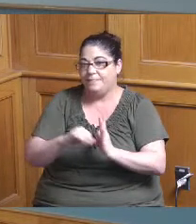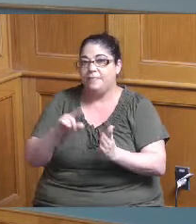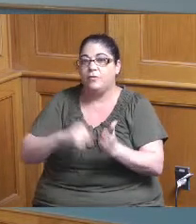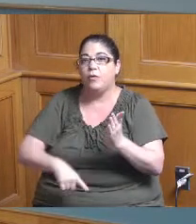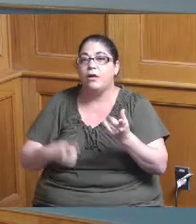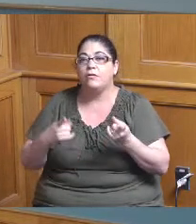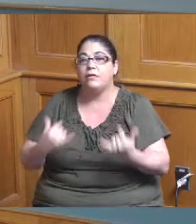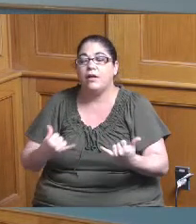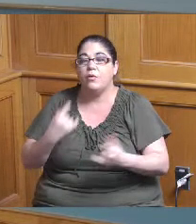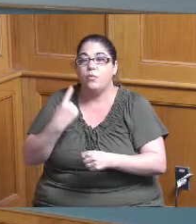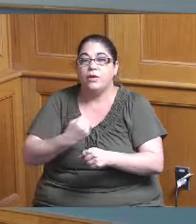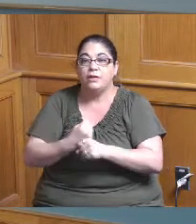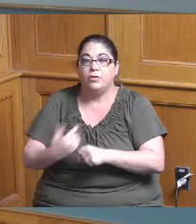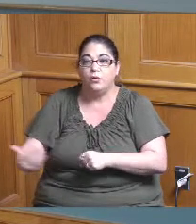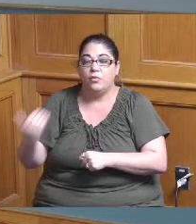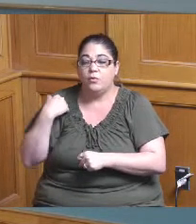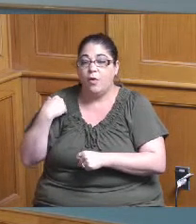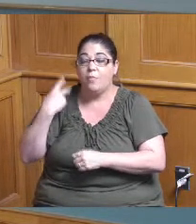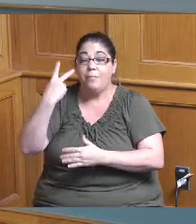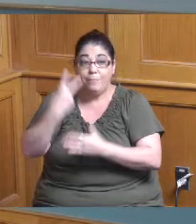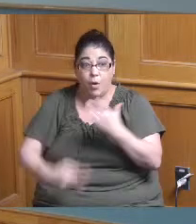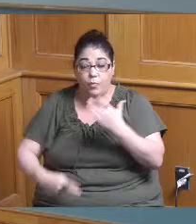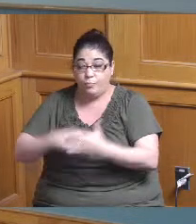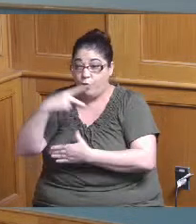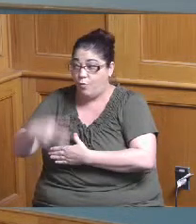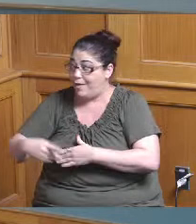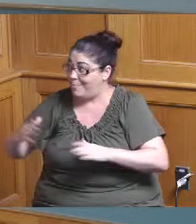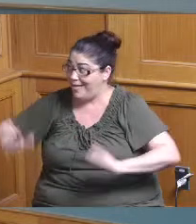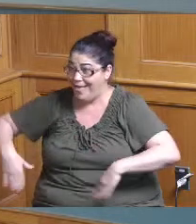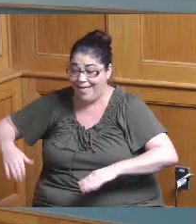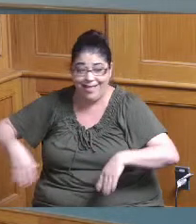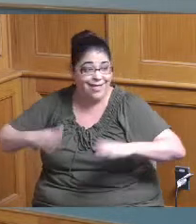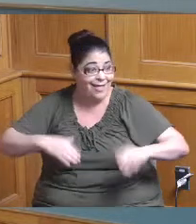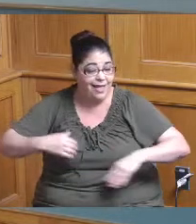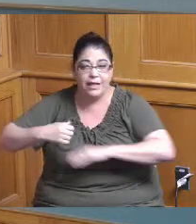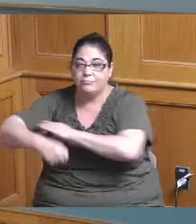a year ago neither of these programs existed yet and here we are already these these slides